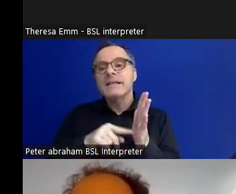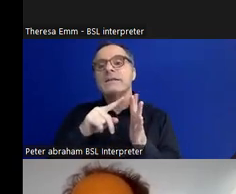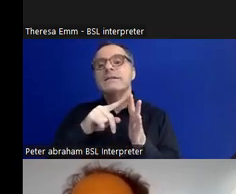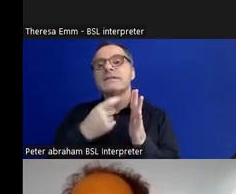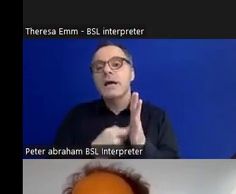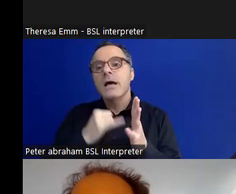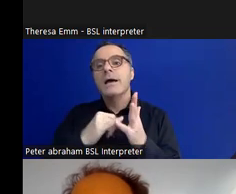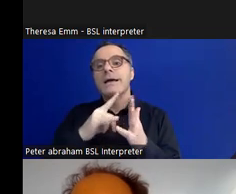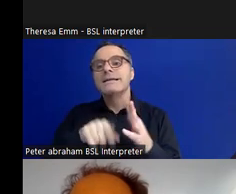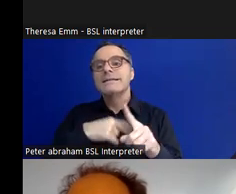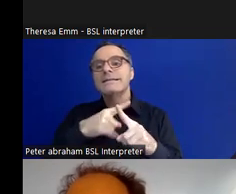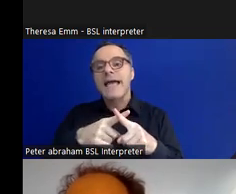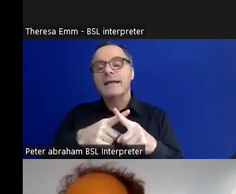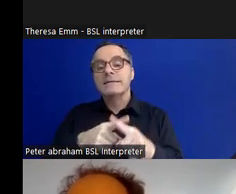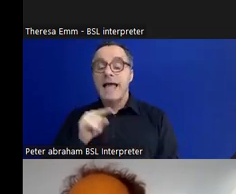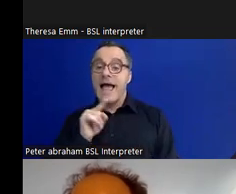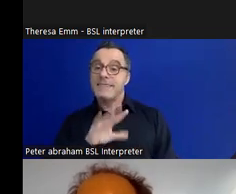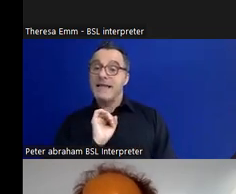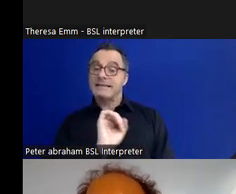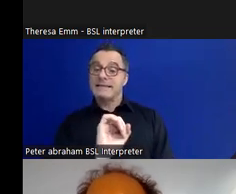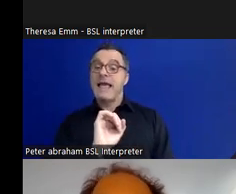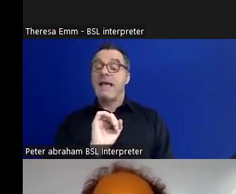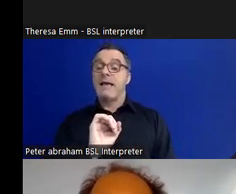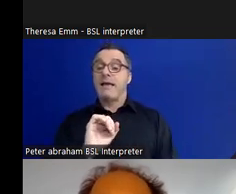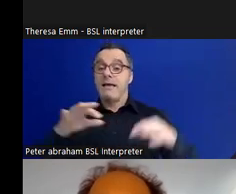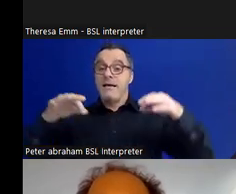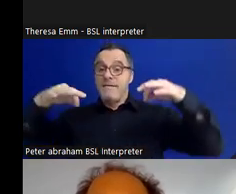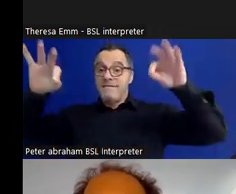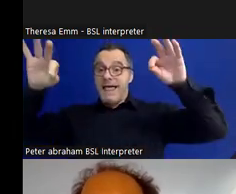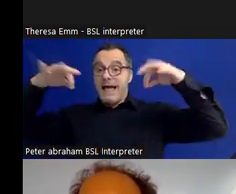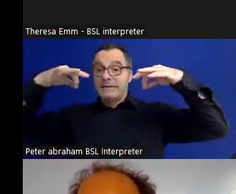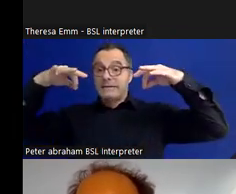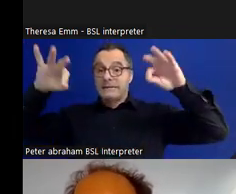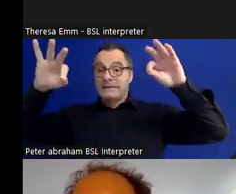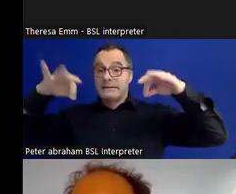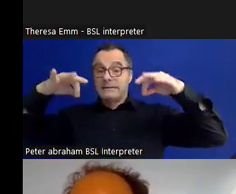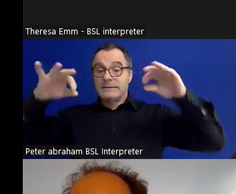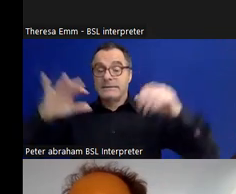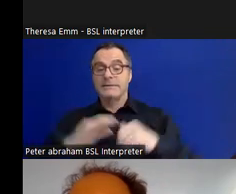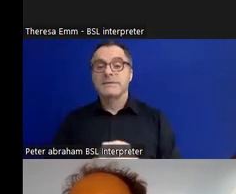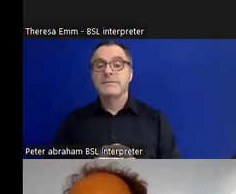current intersex symbol that was being used on intersex awareness day was not representative